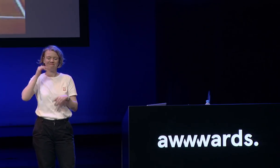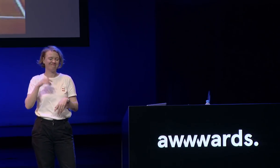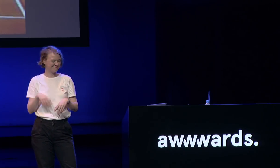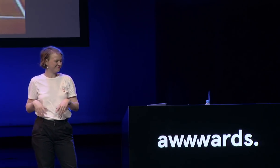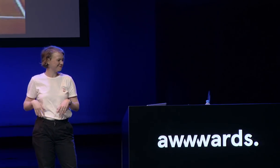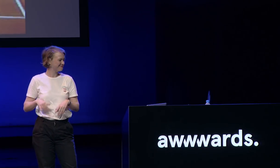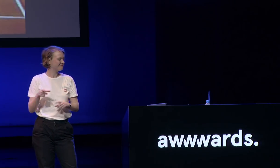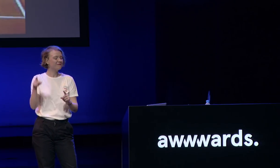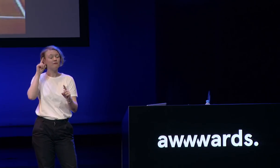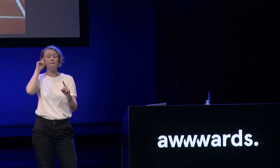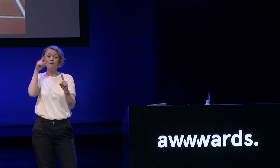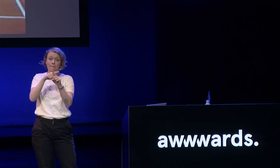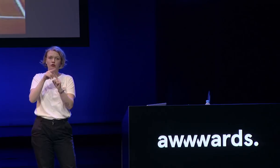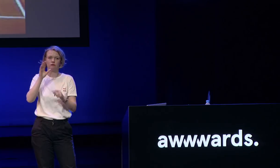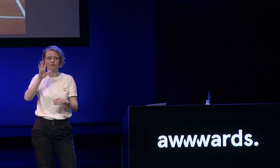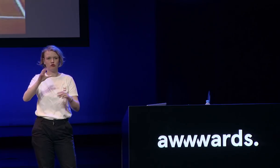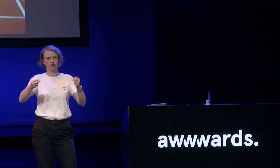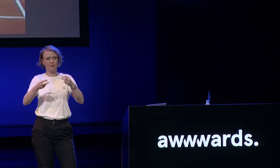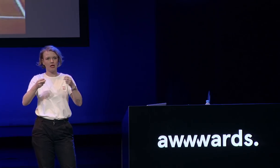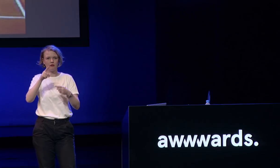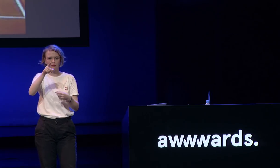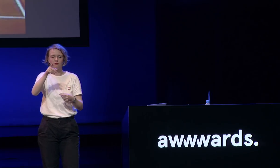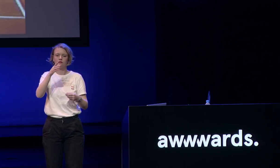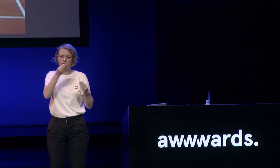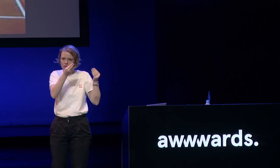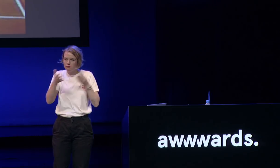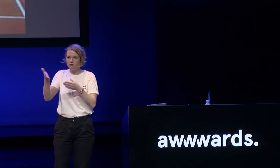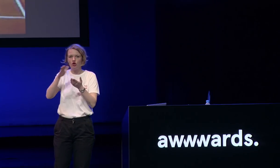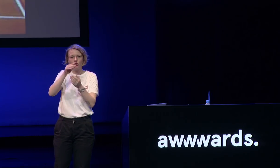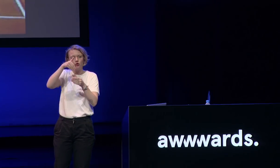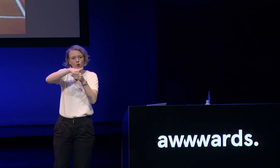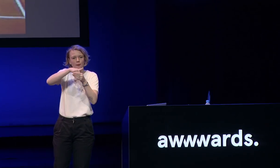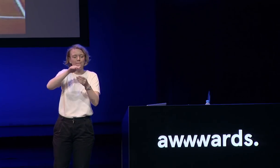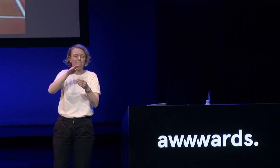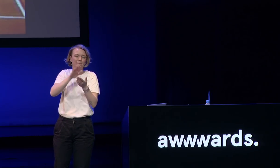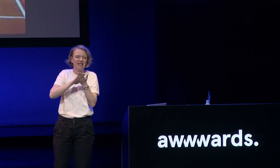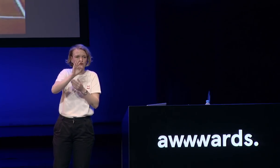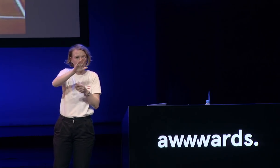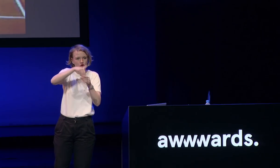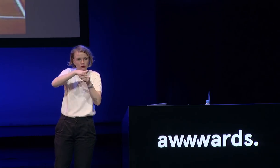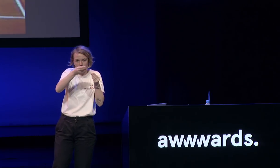yeah the point of subtitles obviously is that you convey the content the